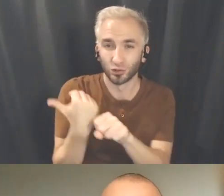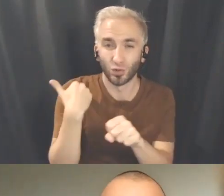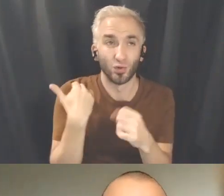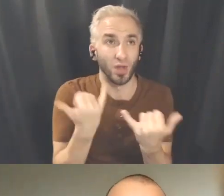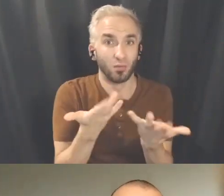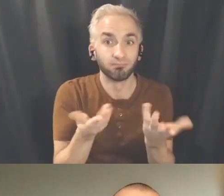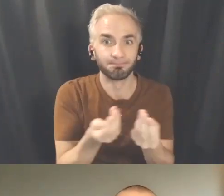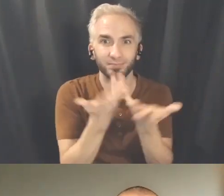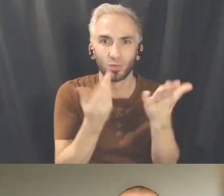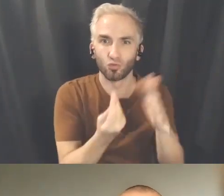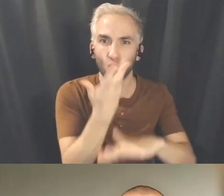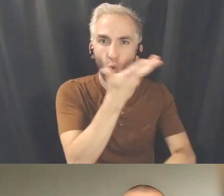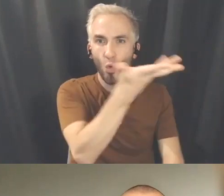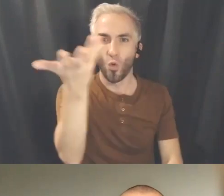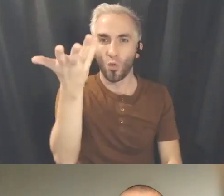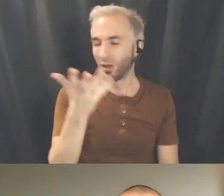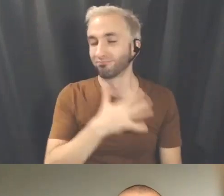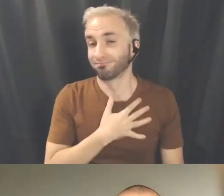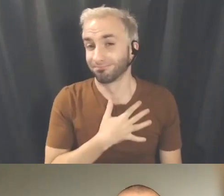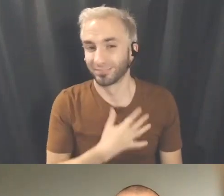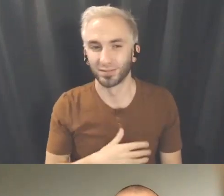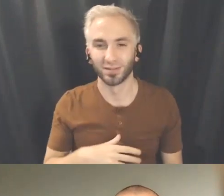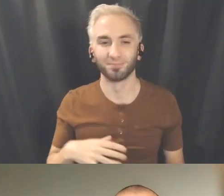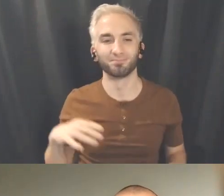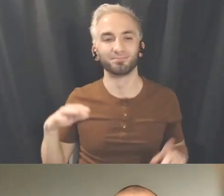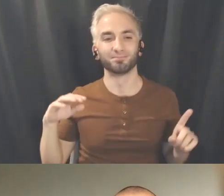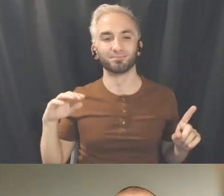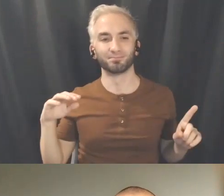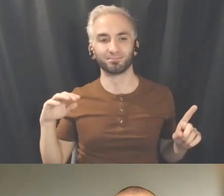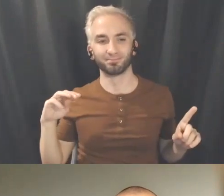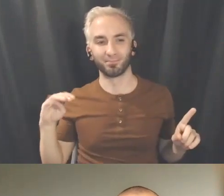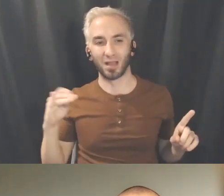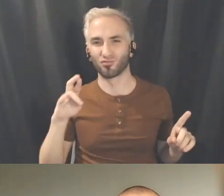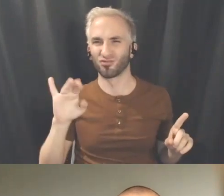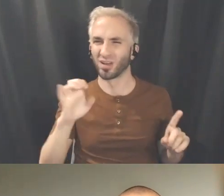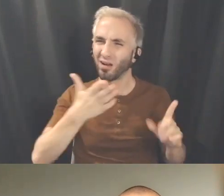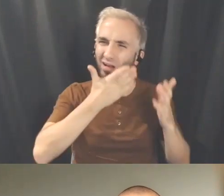So yeah, I just want to share that. So beautiful Sammy. Thank you so much for sharing that piece and progress.